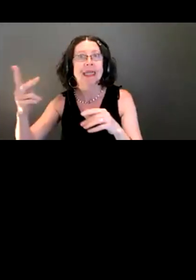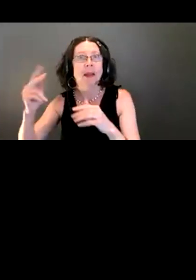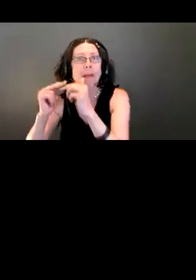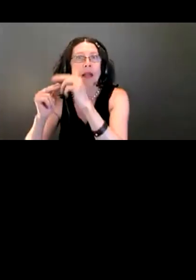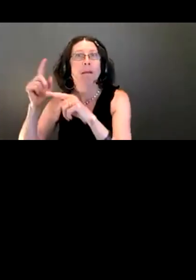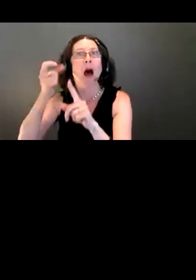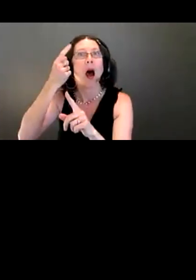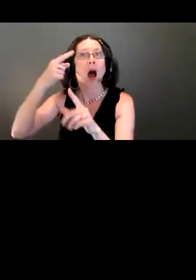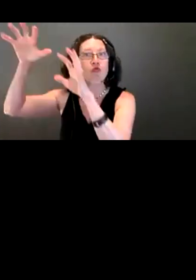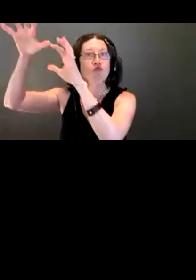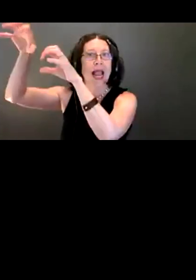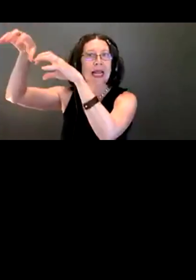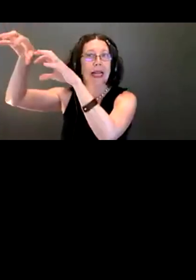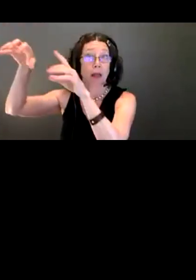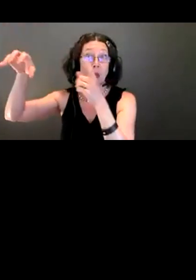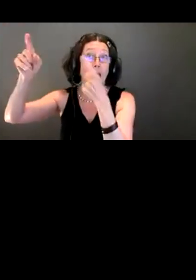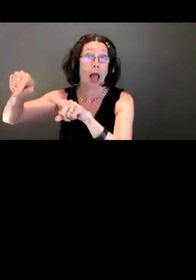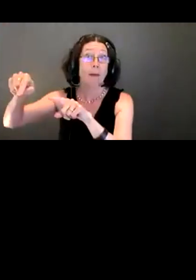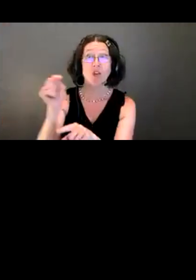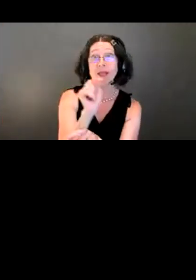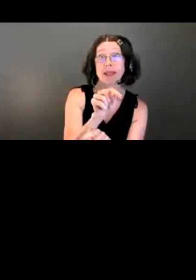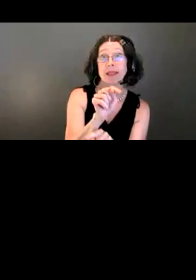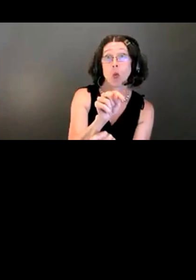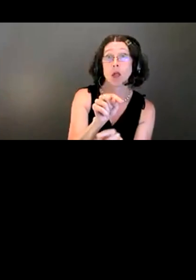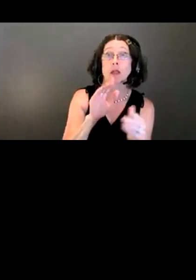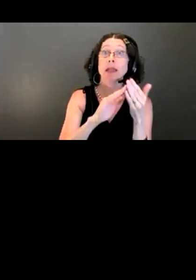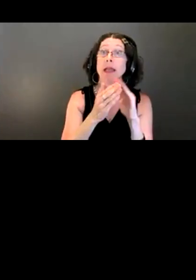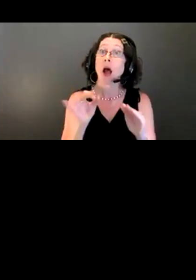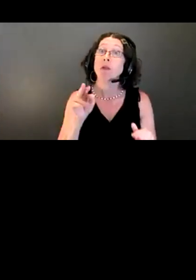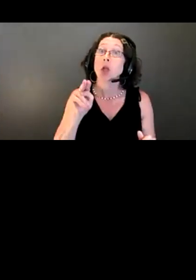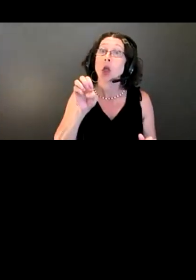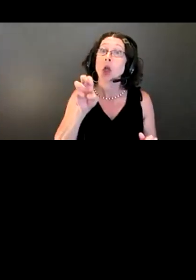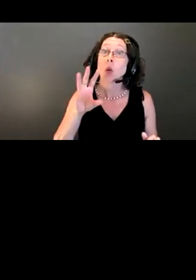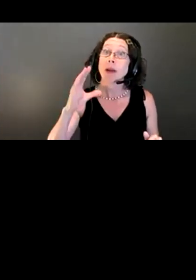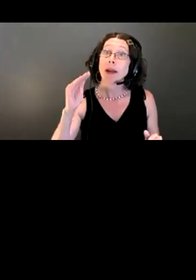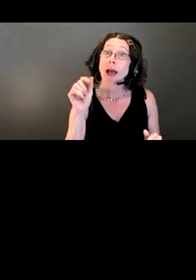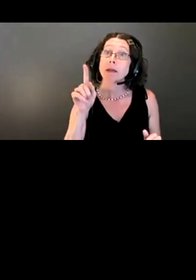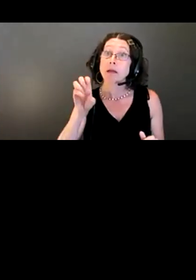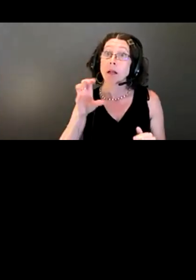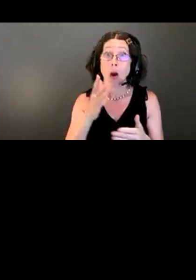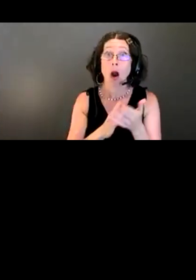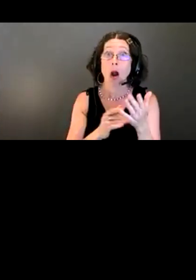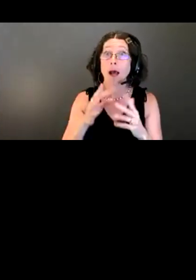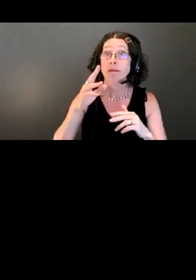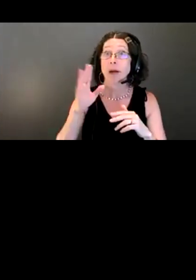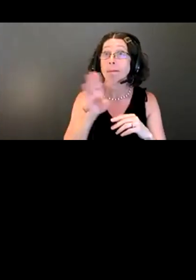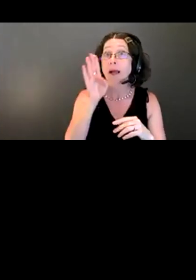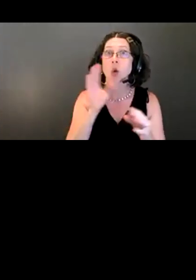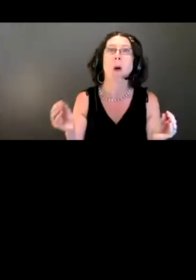So what's happened in the service area for this pipe, which is the city of Newcastle in part of Bellevue, there are more buildings and more drains.